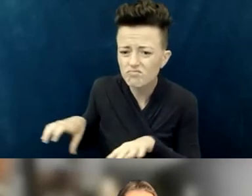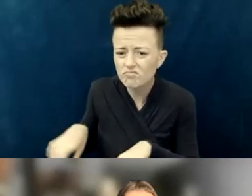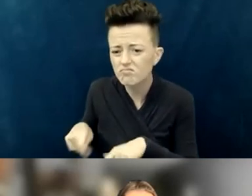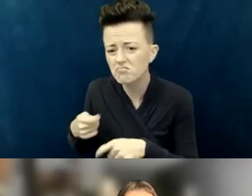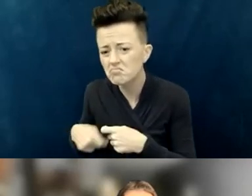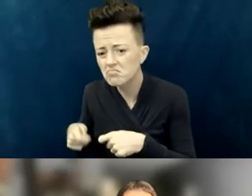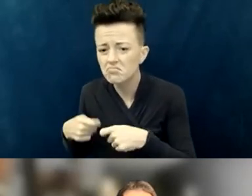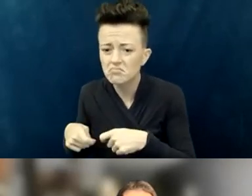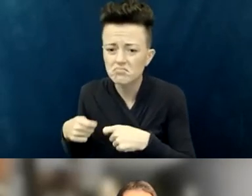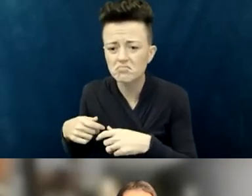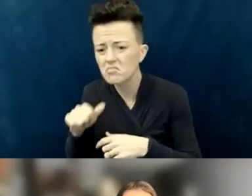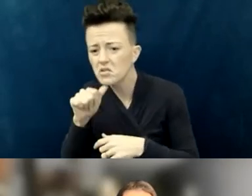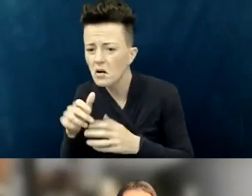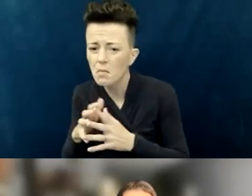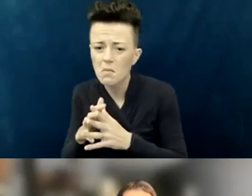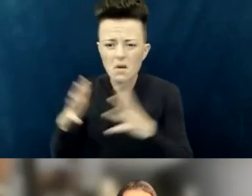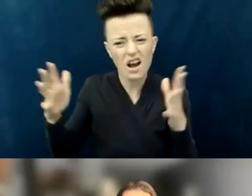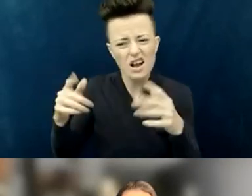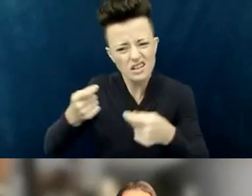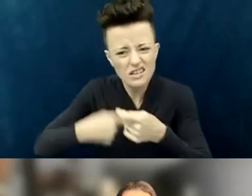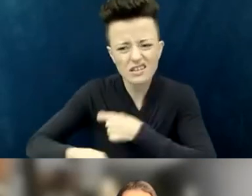facilities for those with disabilities...